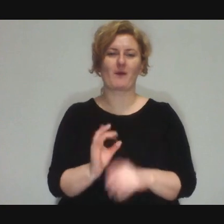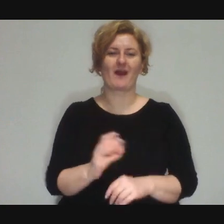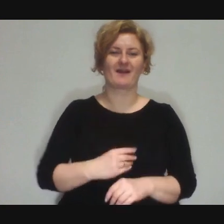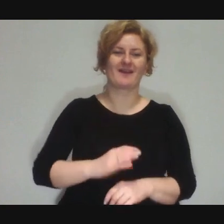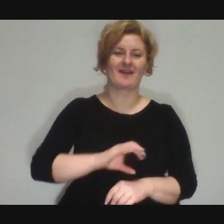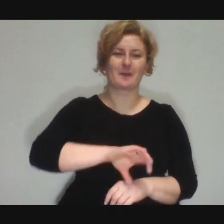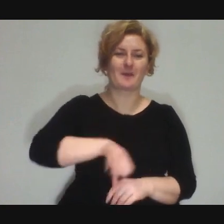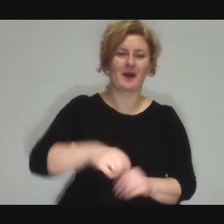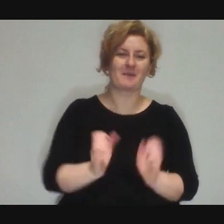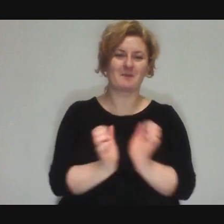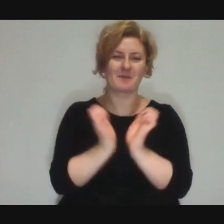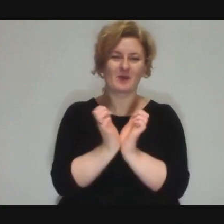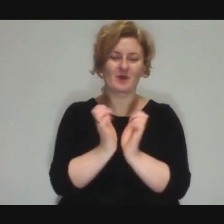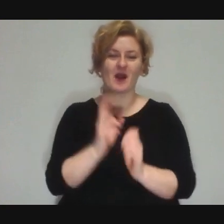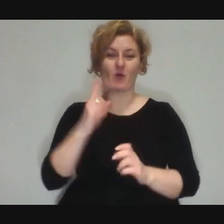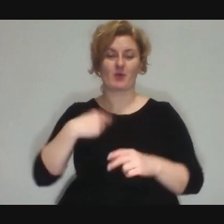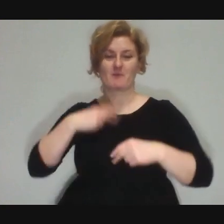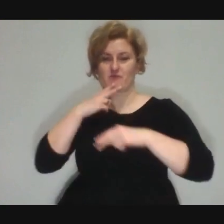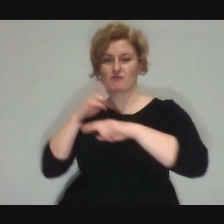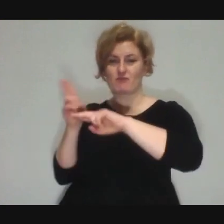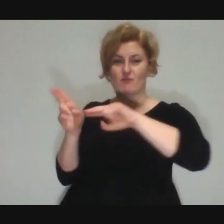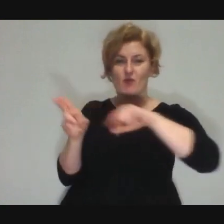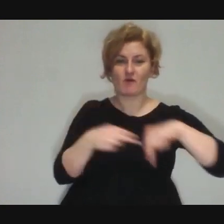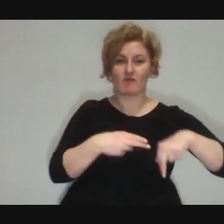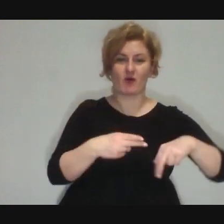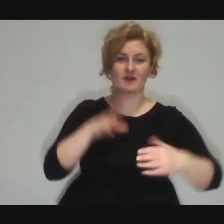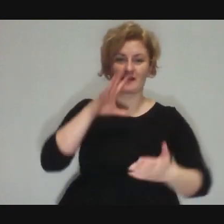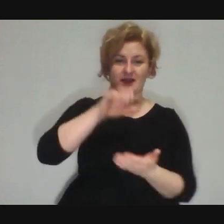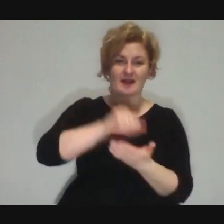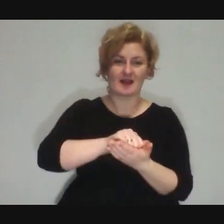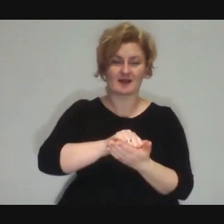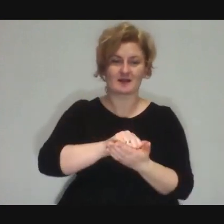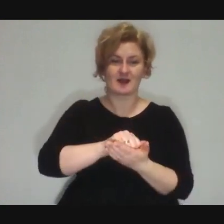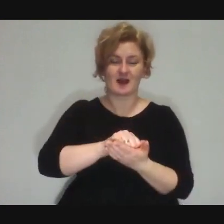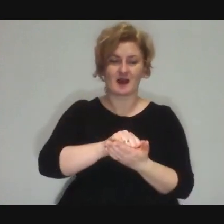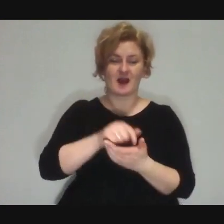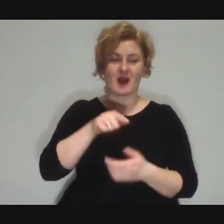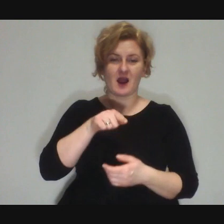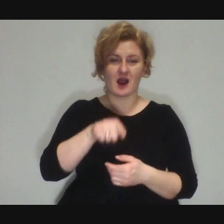but later you come back to these classes and it turns out that something must have happened there,